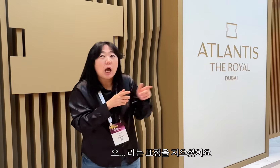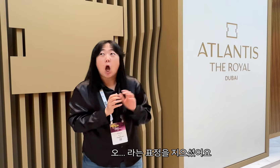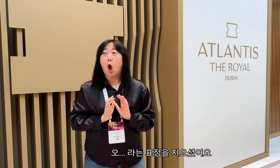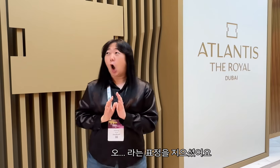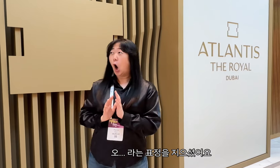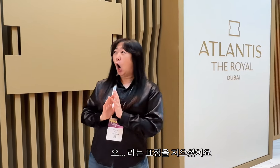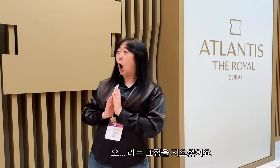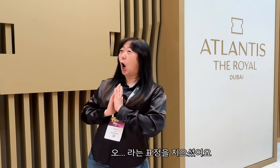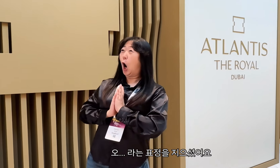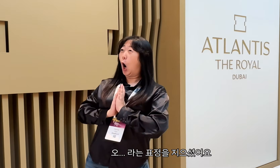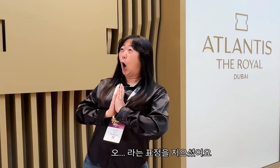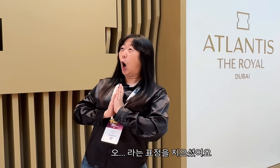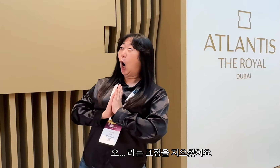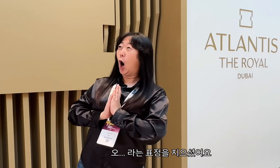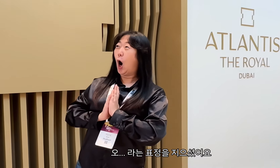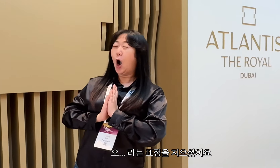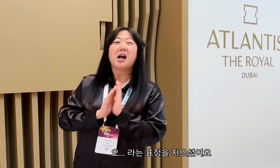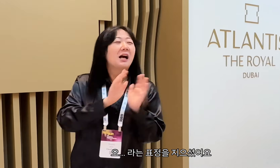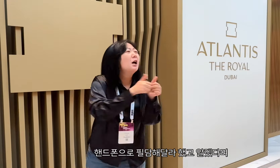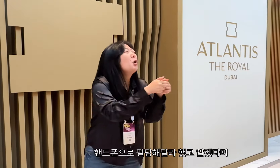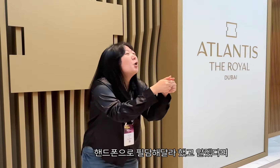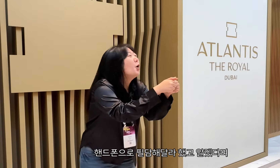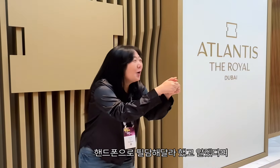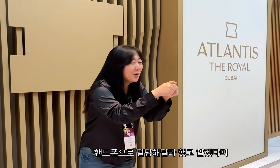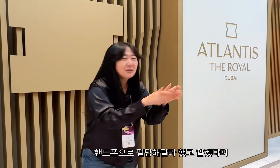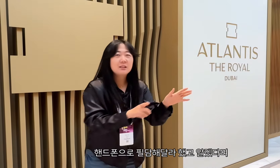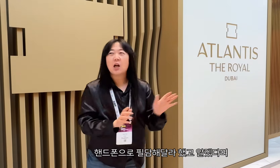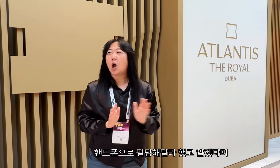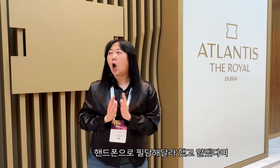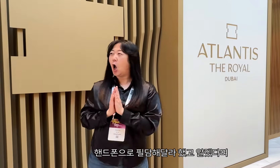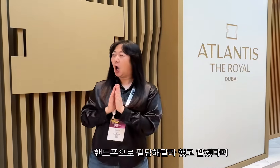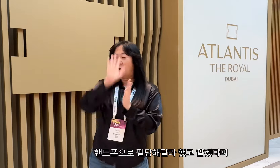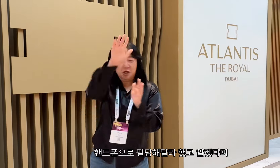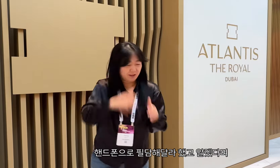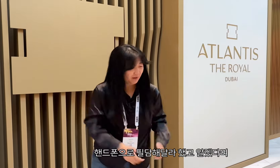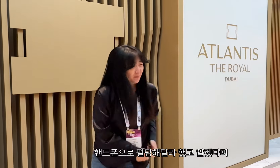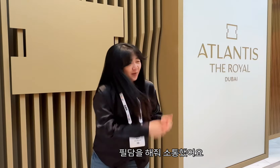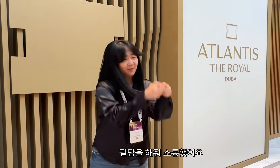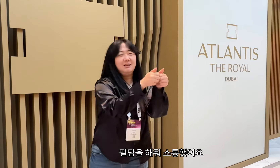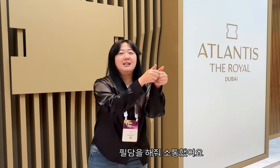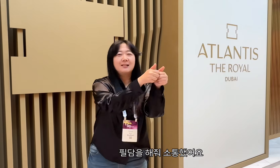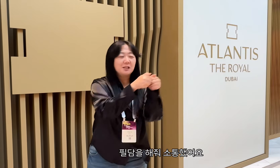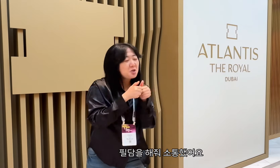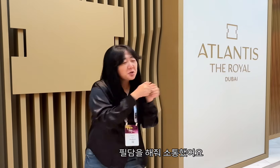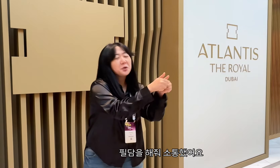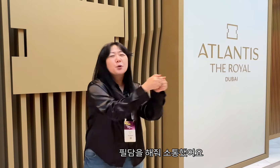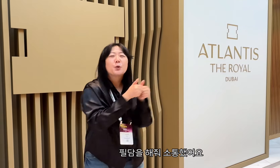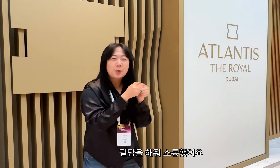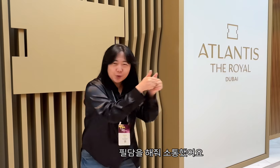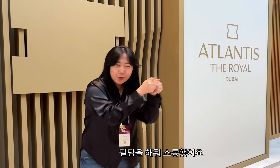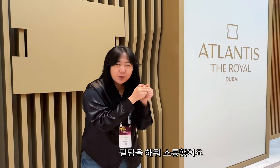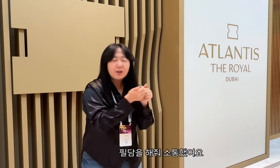he gave us a look like "Oh..." We asked him to write on his cell phone, and he said he understood, so we communicated by writing.